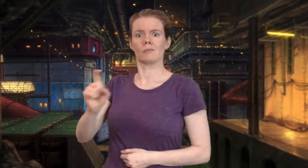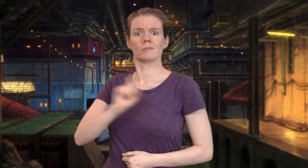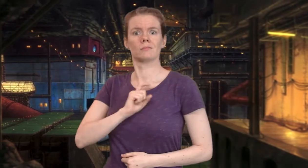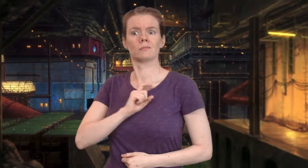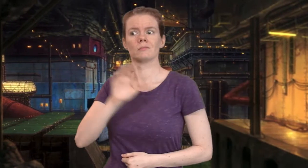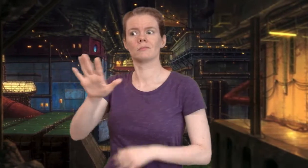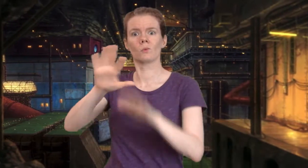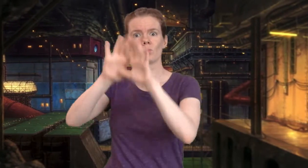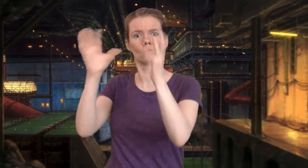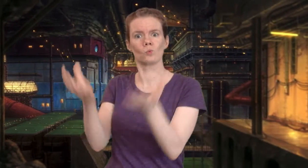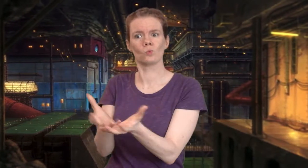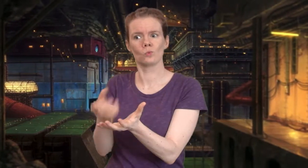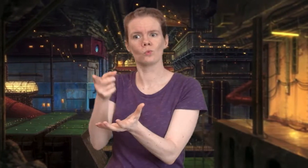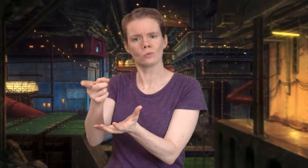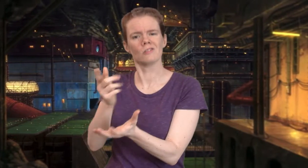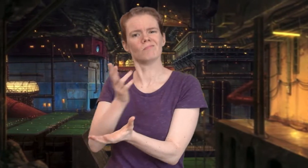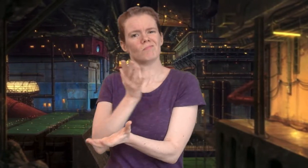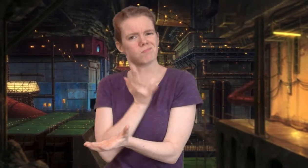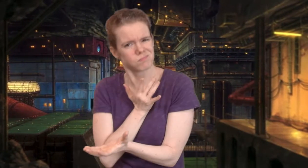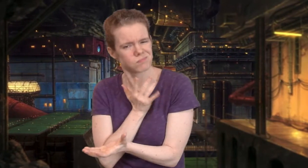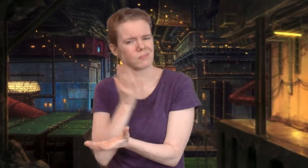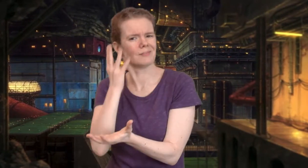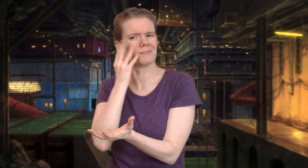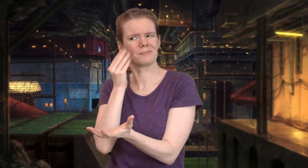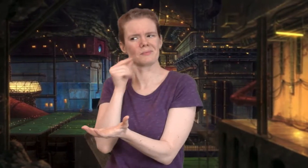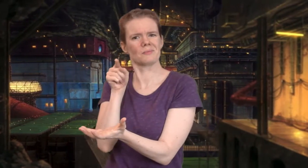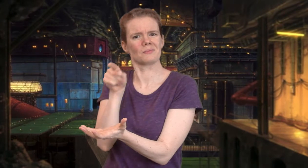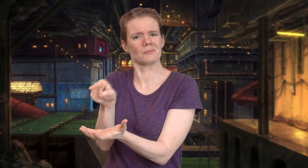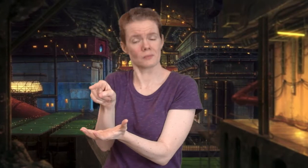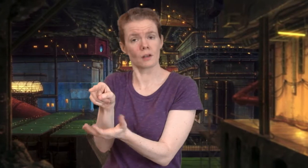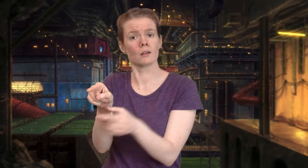Patema's world is the ASL Deaf "fireheart" framework.